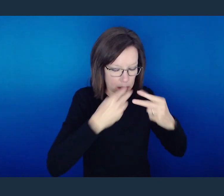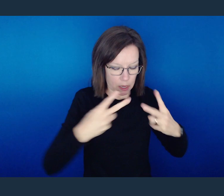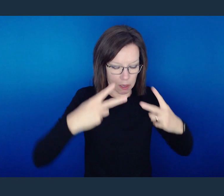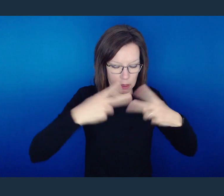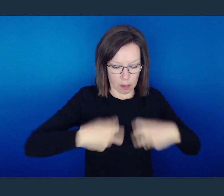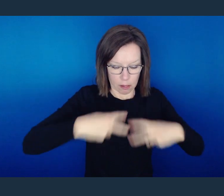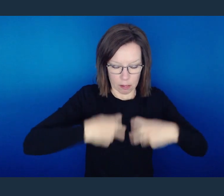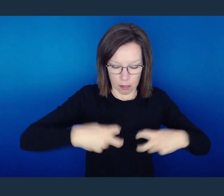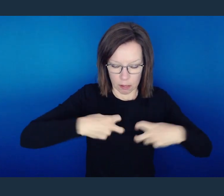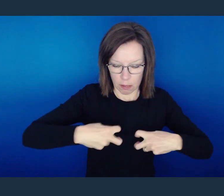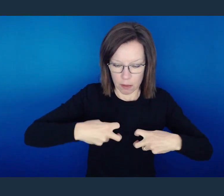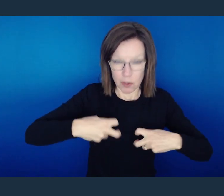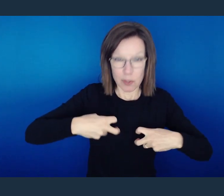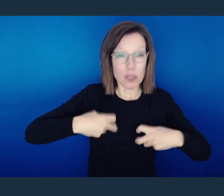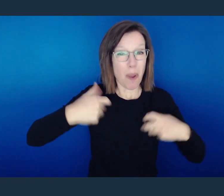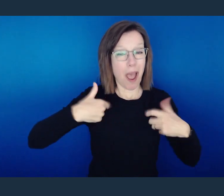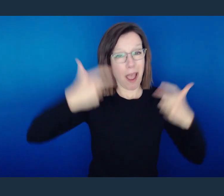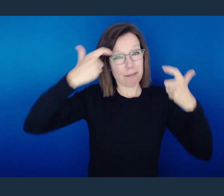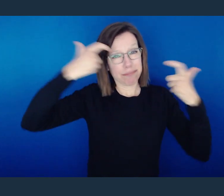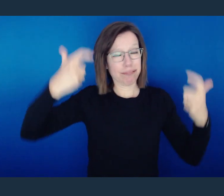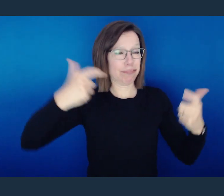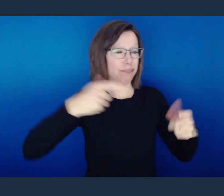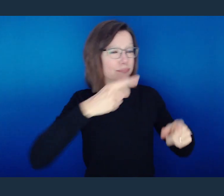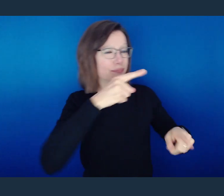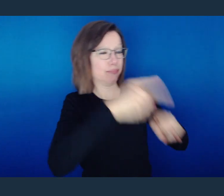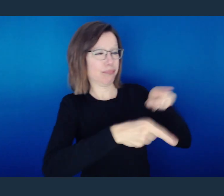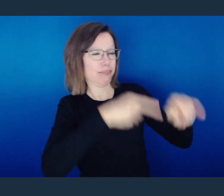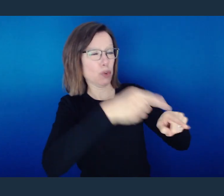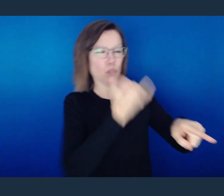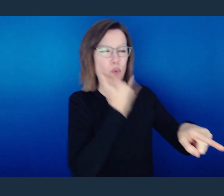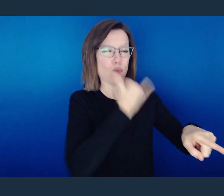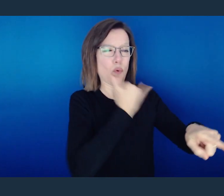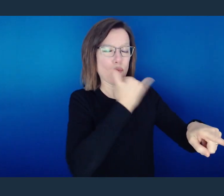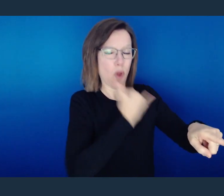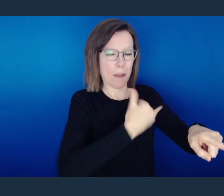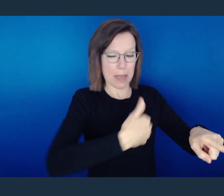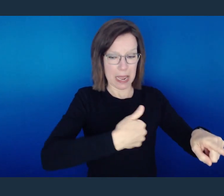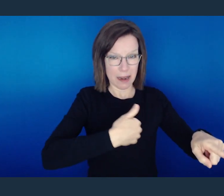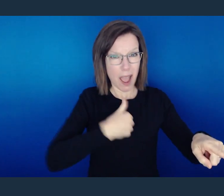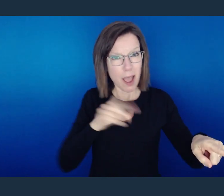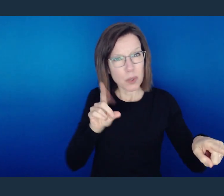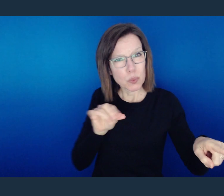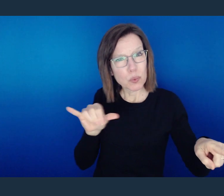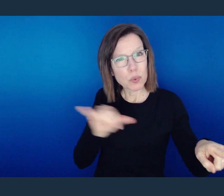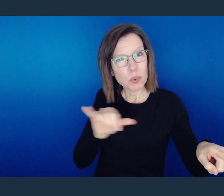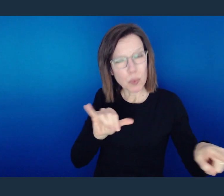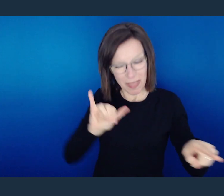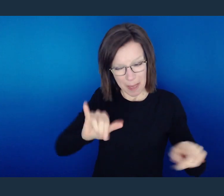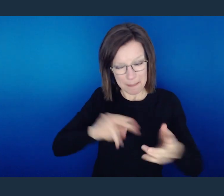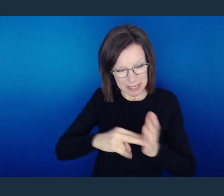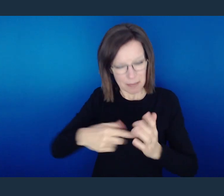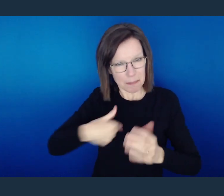So in our righteous indignation, we have become hypocrites if we do these practices, because